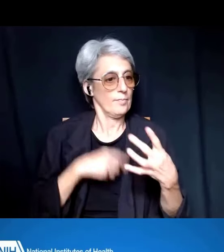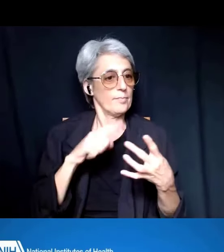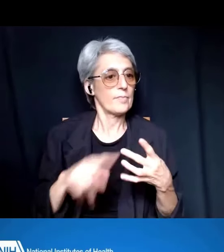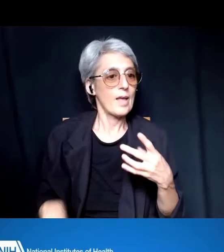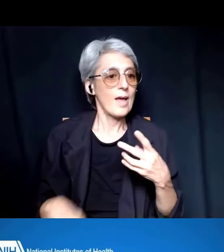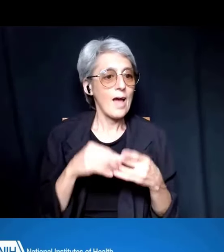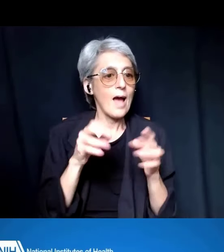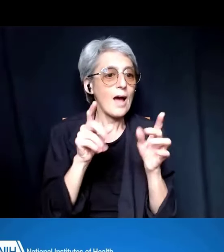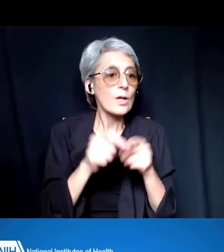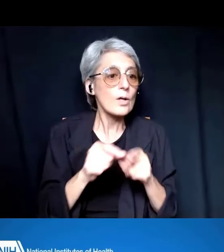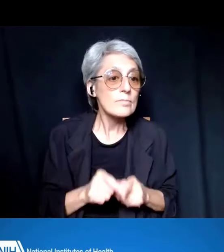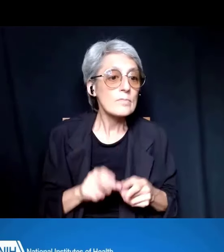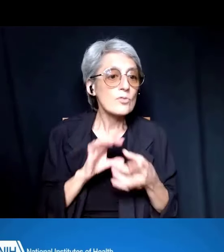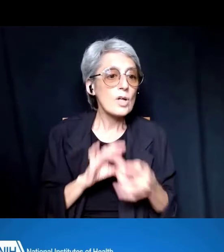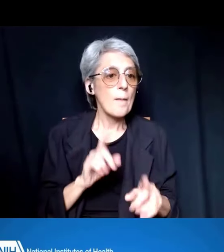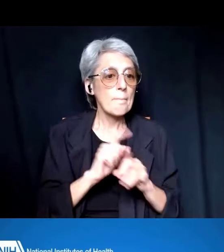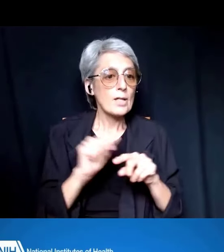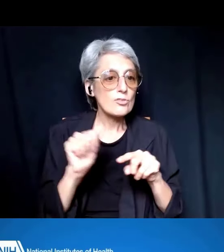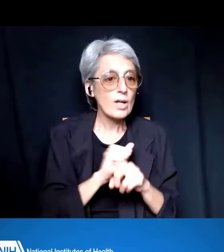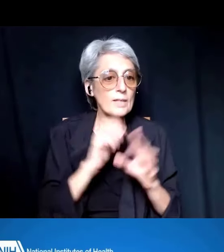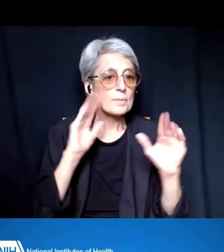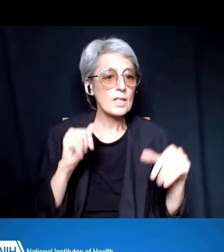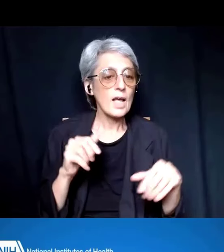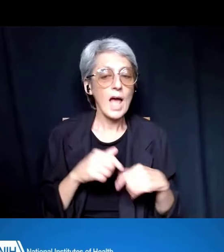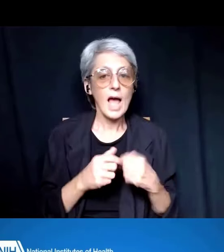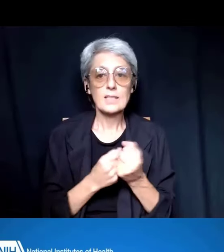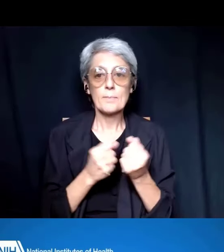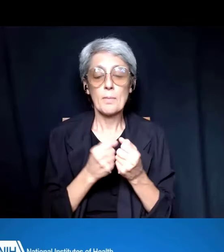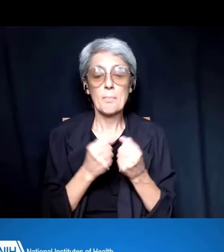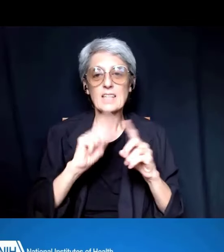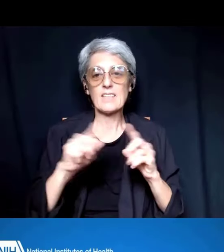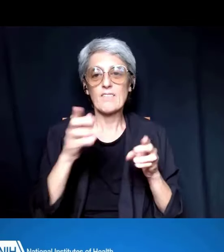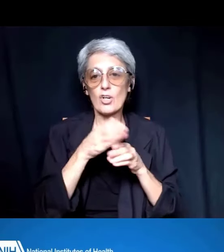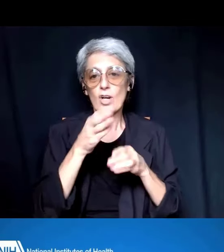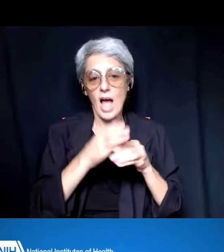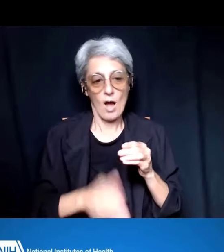and supporting a breadth of career outcomes, particularly the parent T series NOFOs.